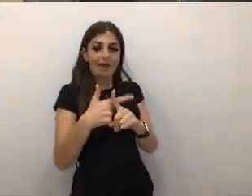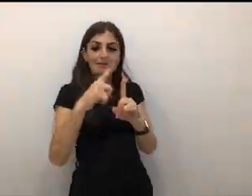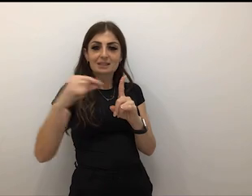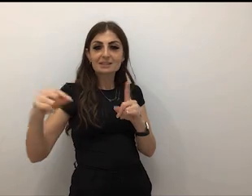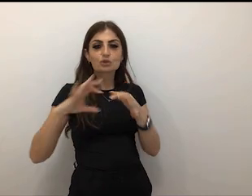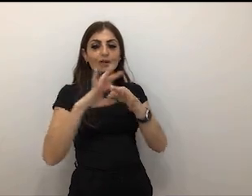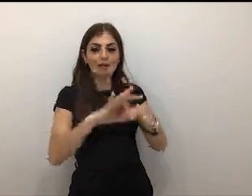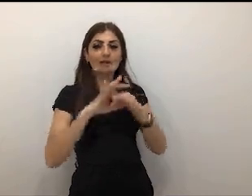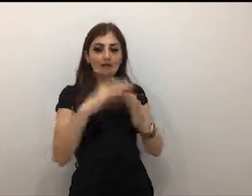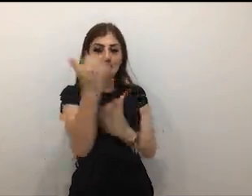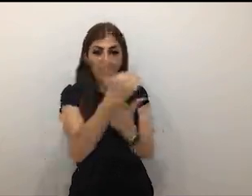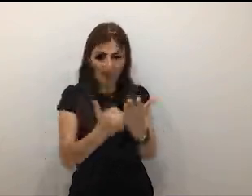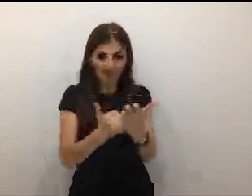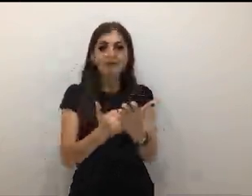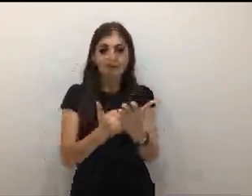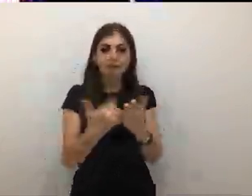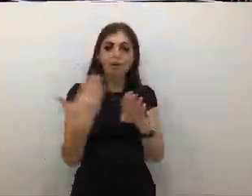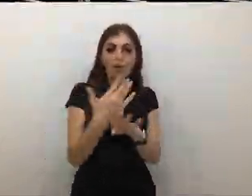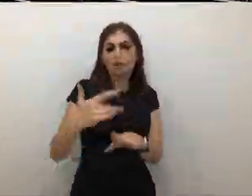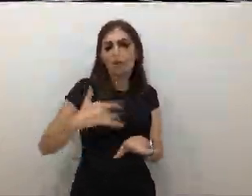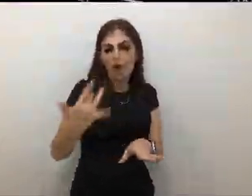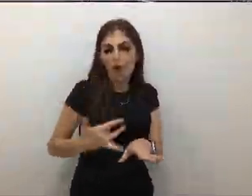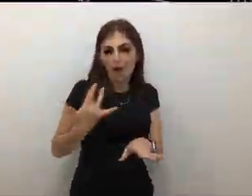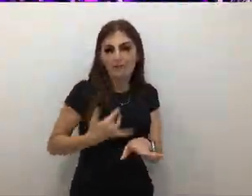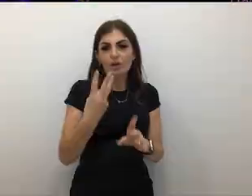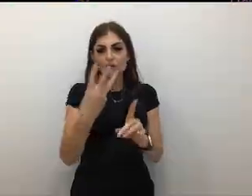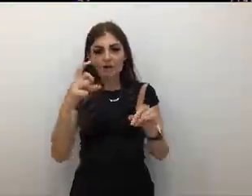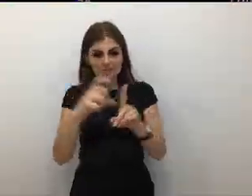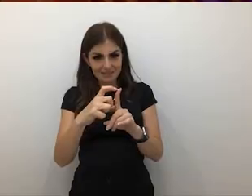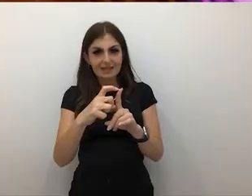working across a lot of kind of live generative 3D and interactive artwork.